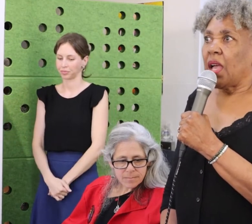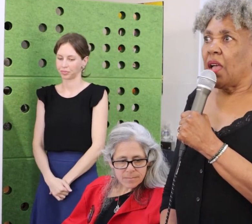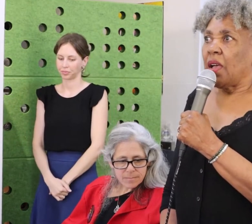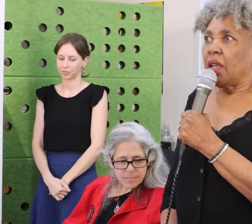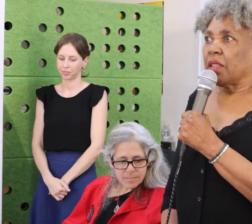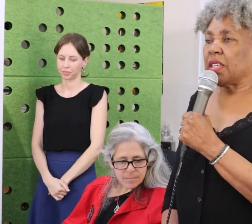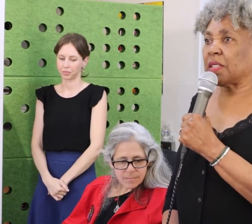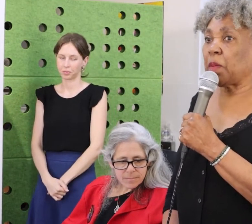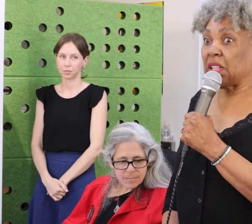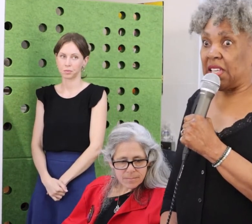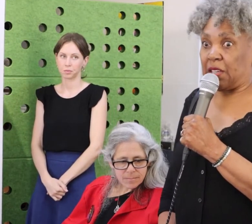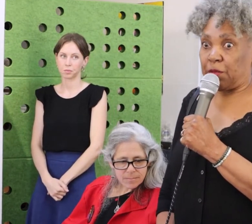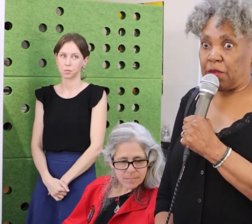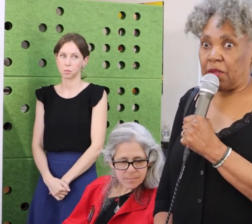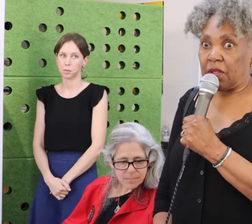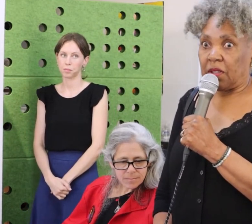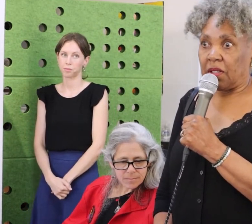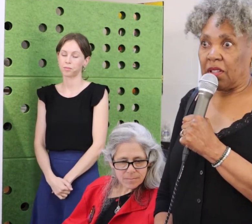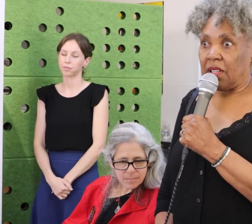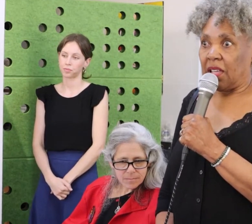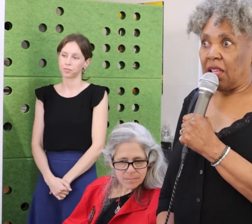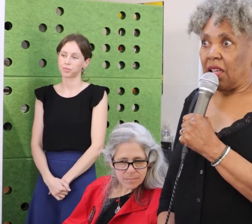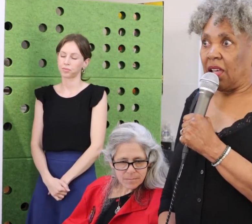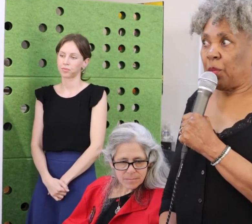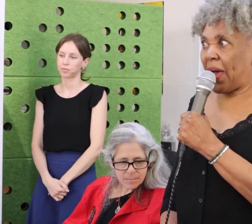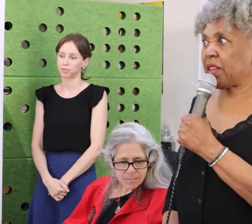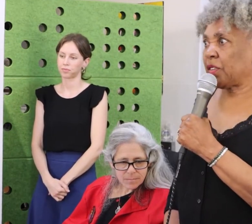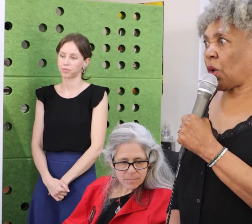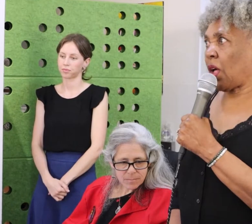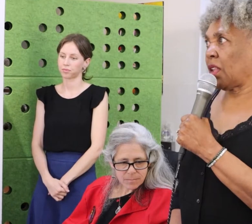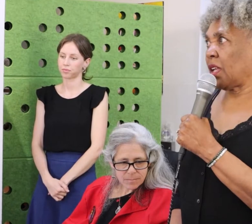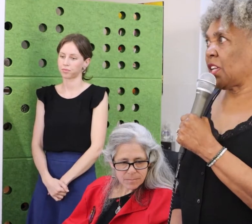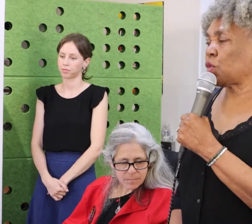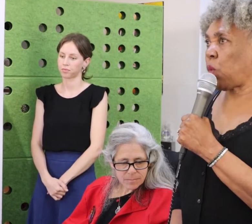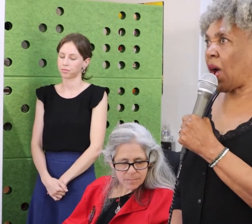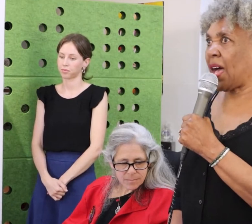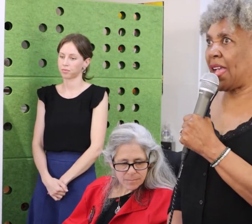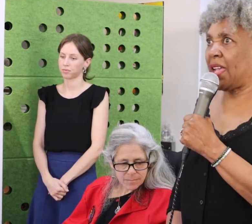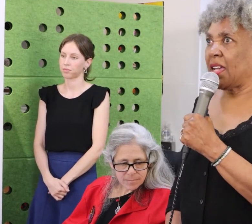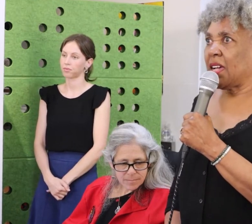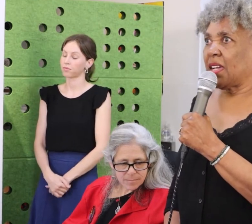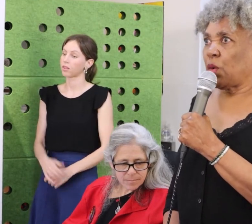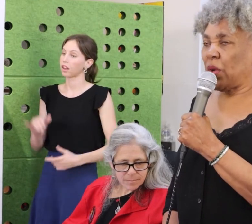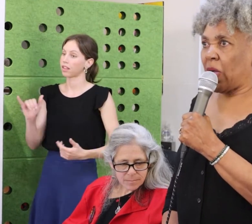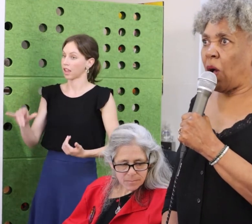While we honor the amazing people that are part of our